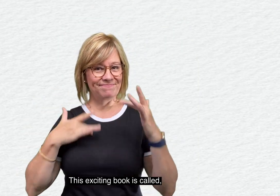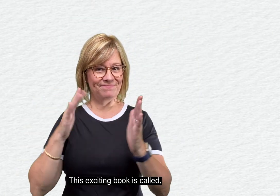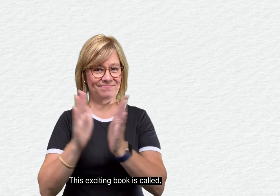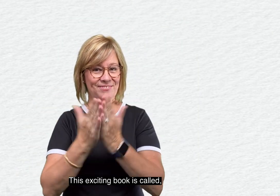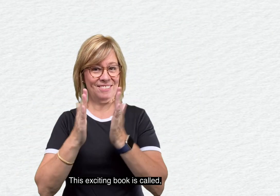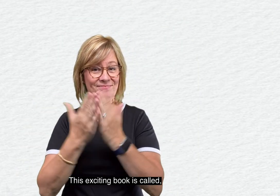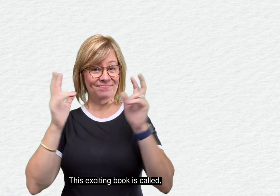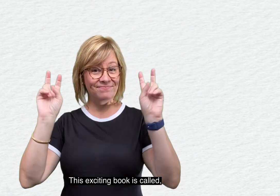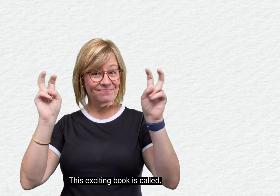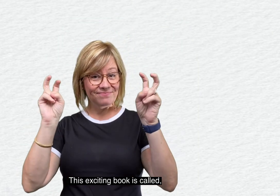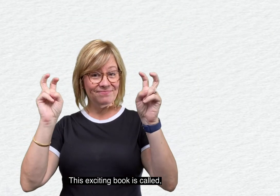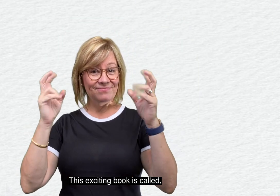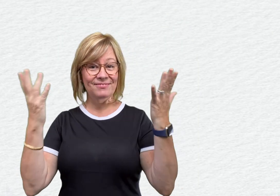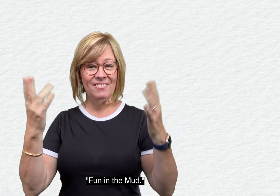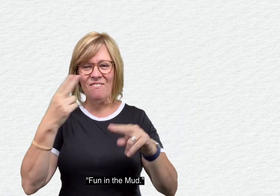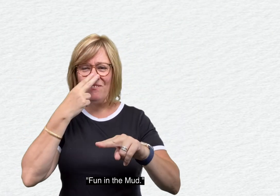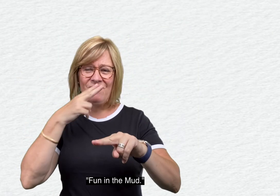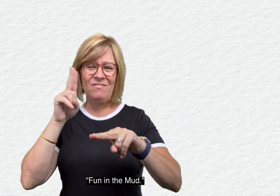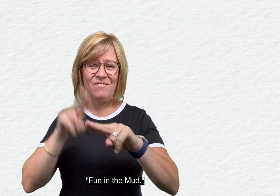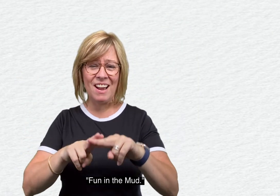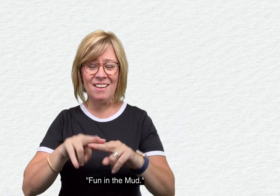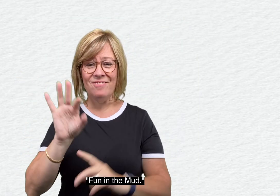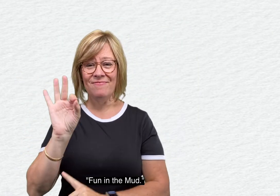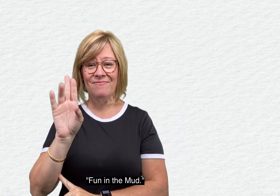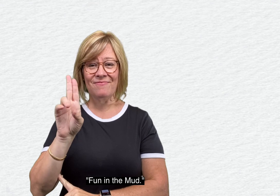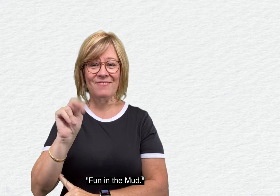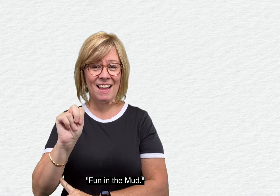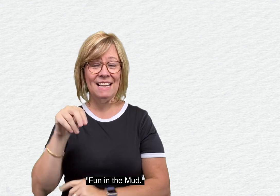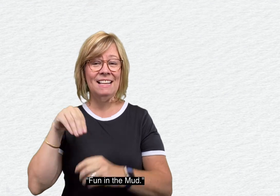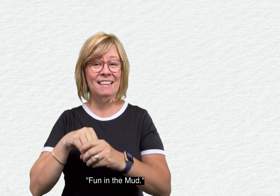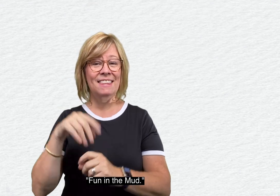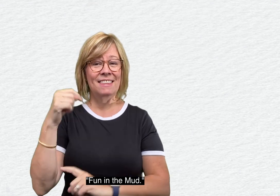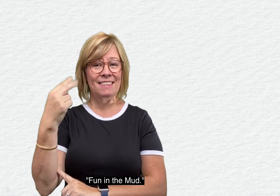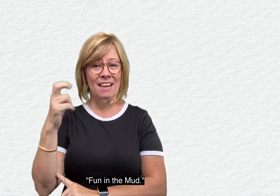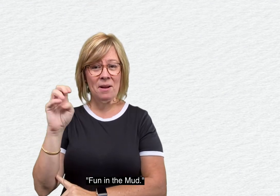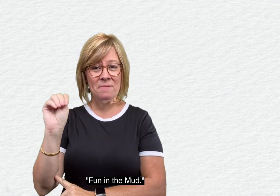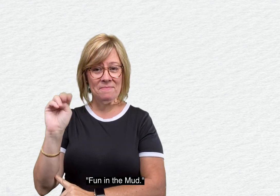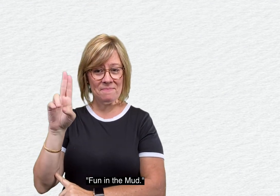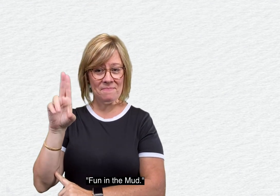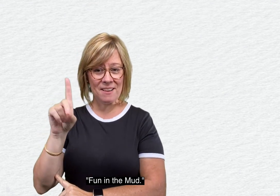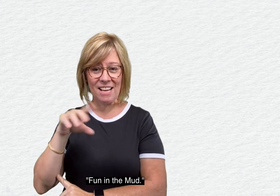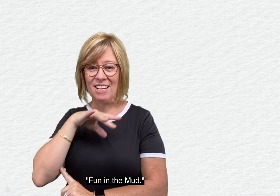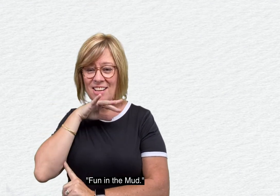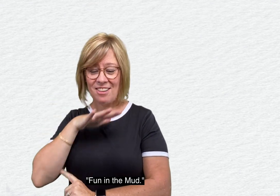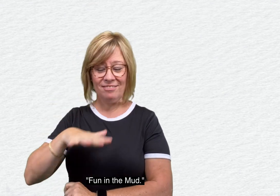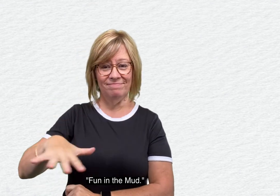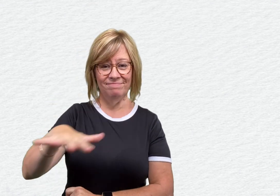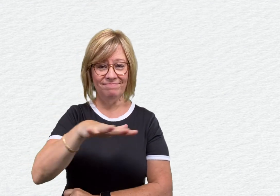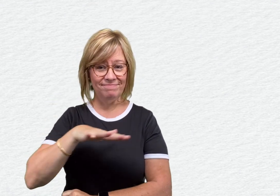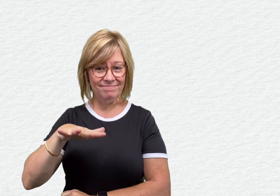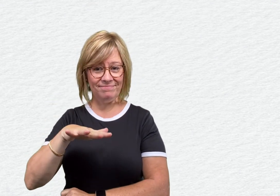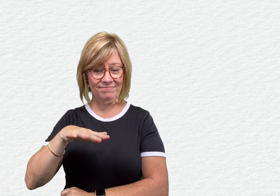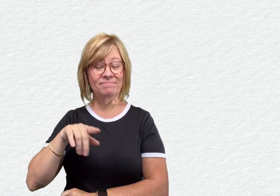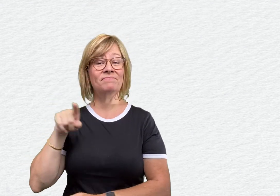This exciting book is called Fun in the Mud.